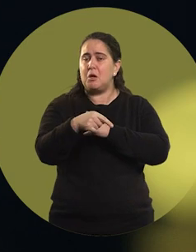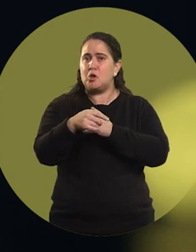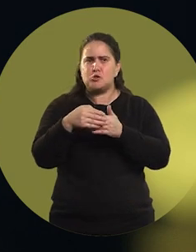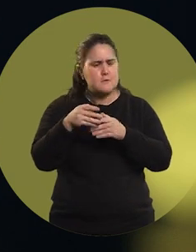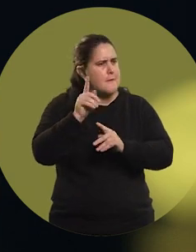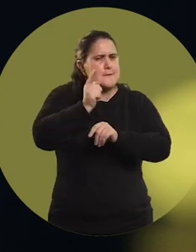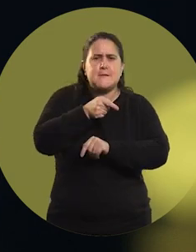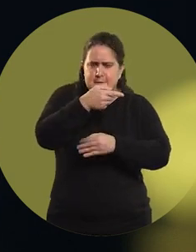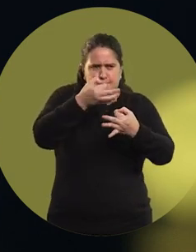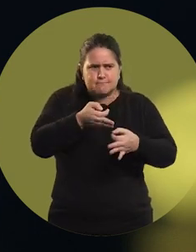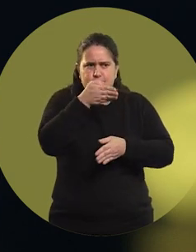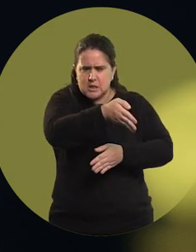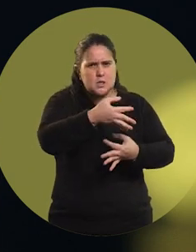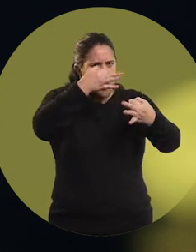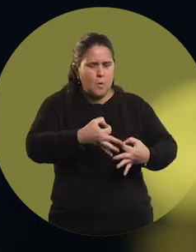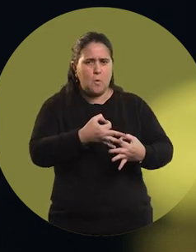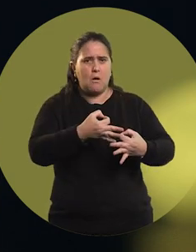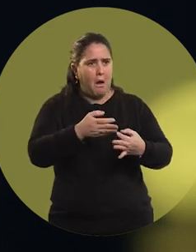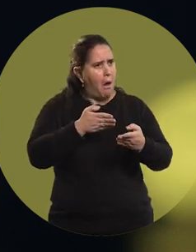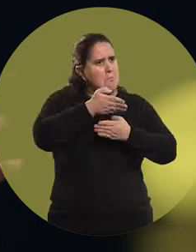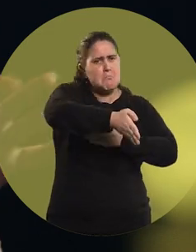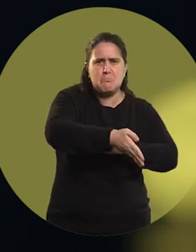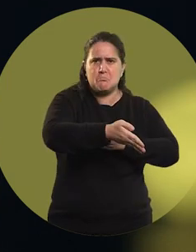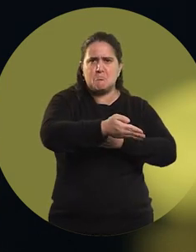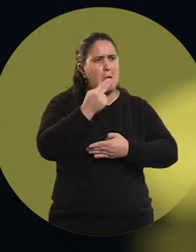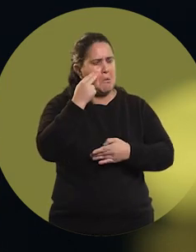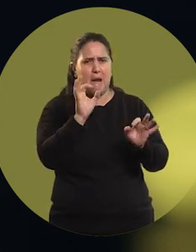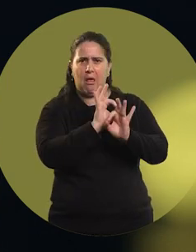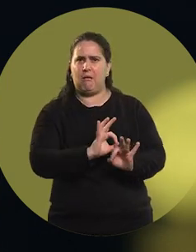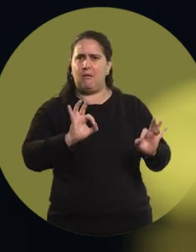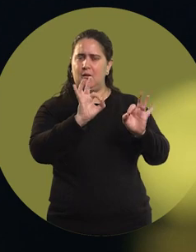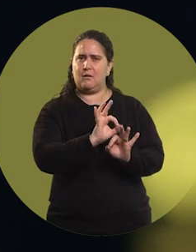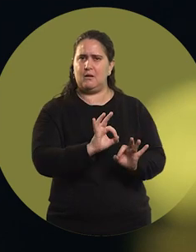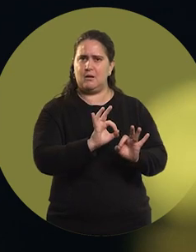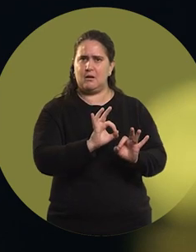but if I was determined on that path, I would have no problem.